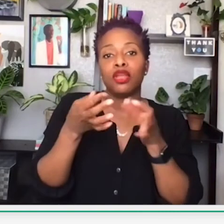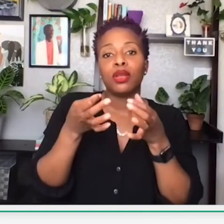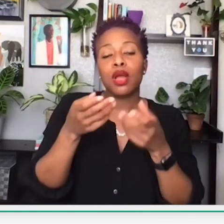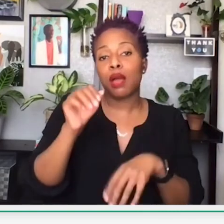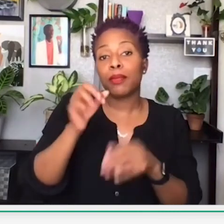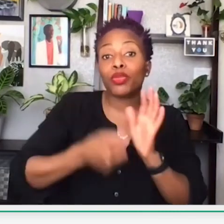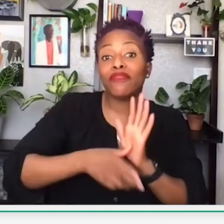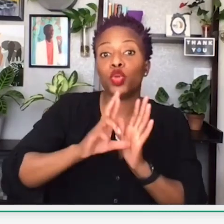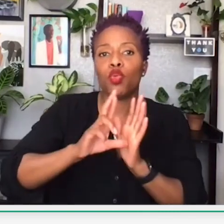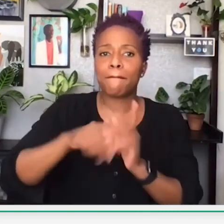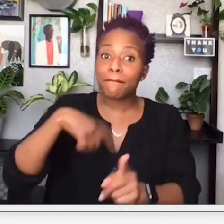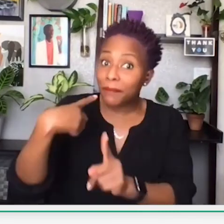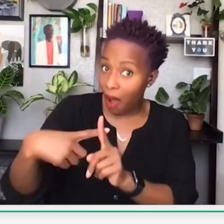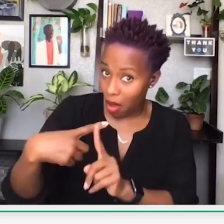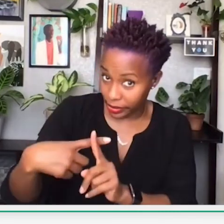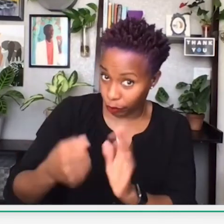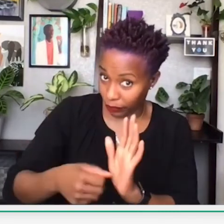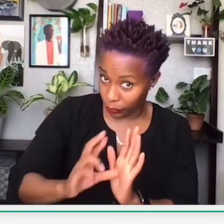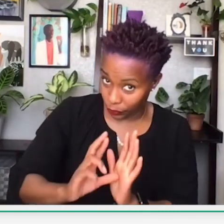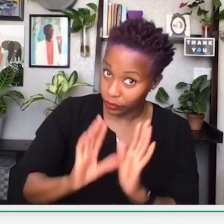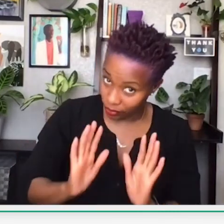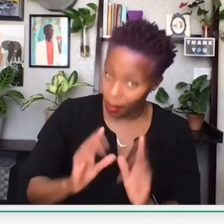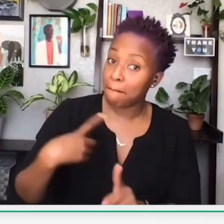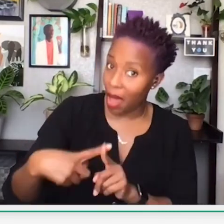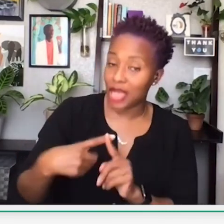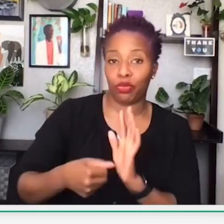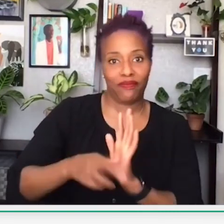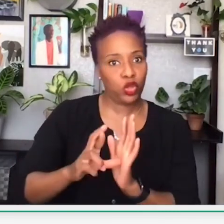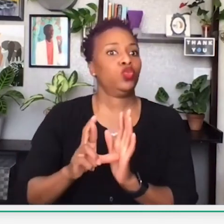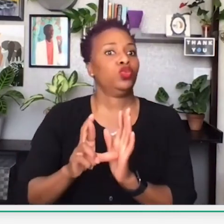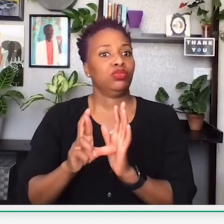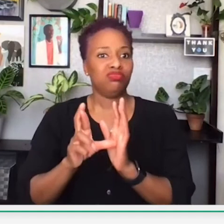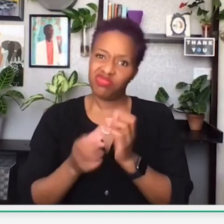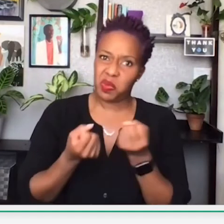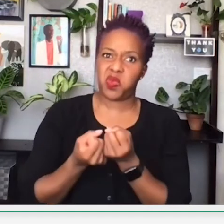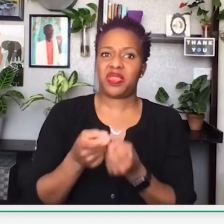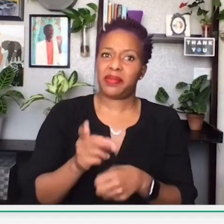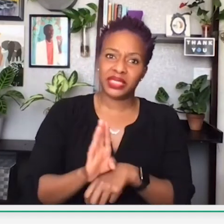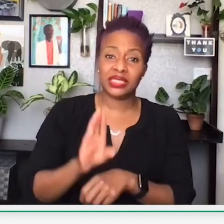what you can do is maybe post positive reviews of those businesses